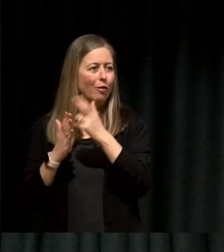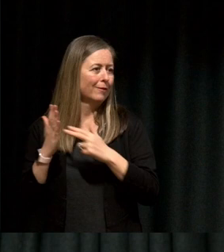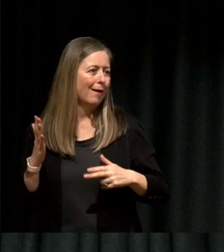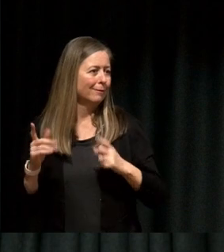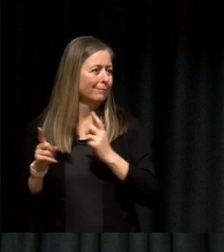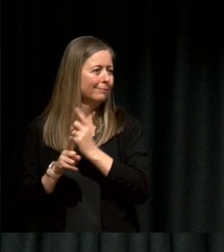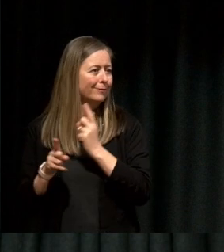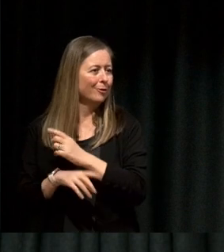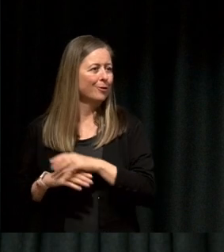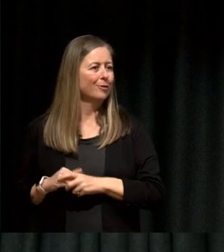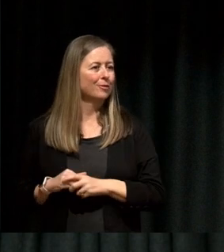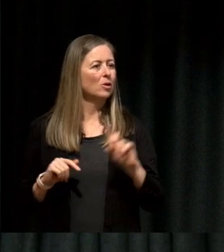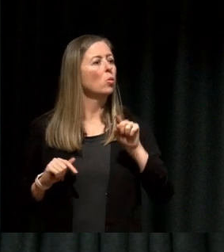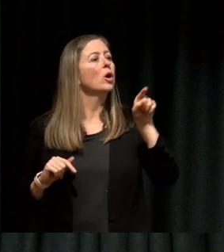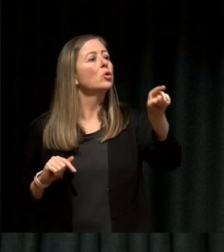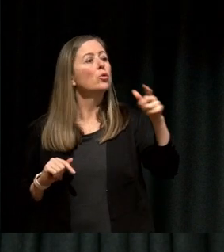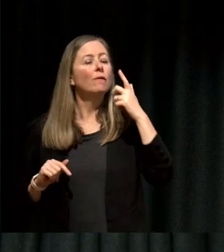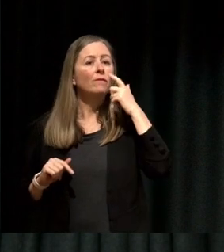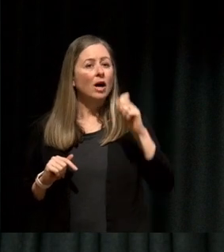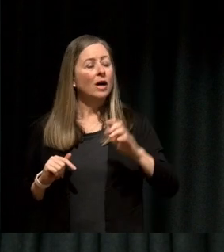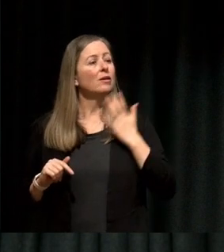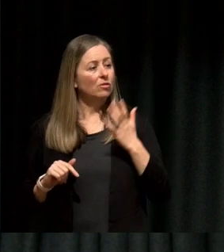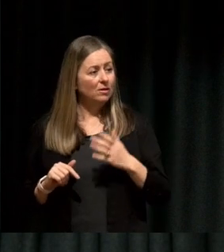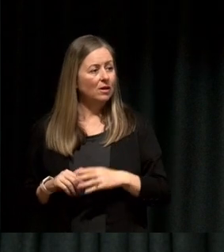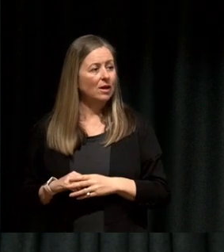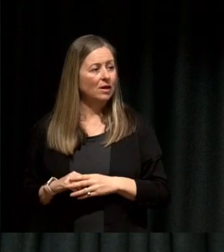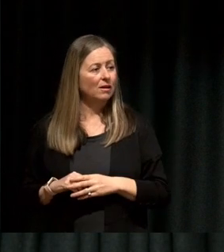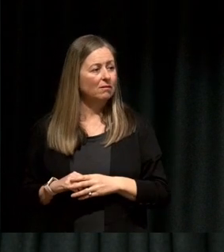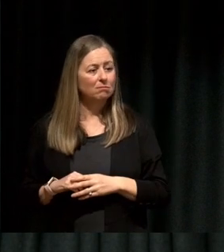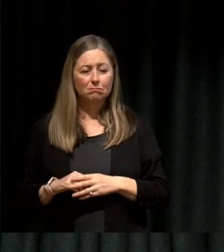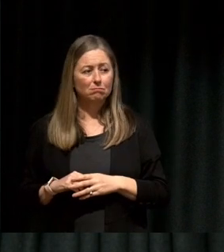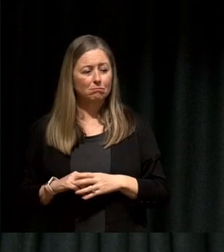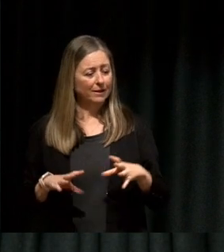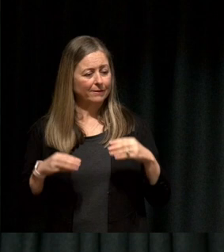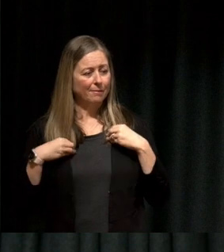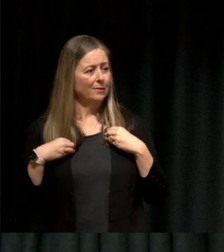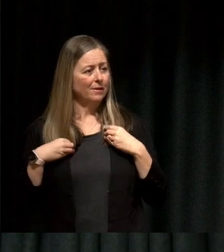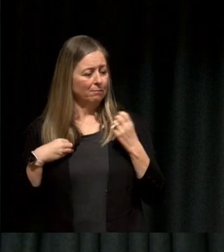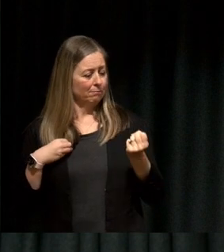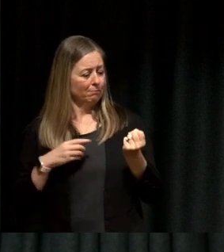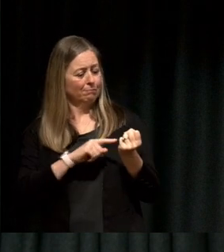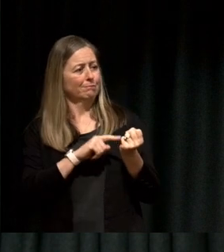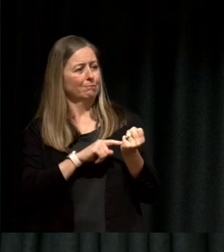so I think what you find interesting take that like just borrow it if you if you hear